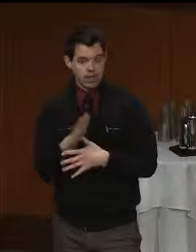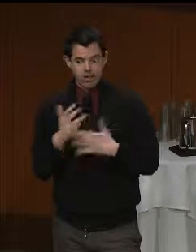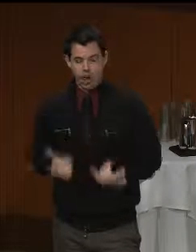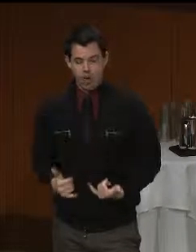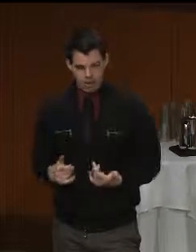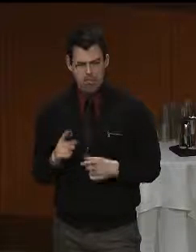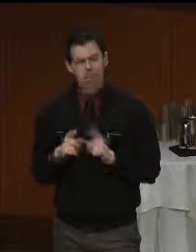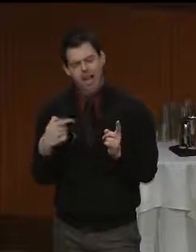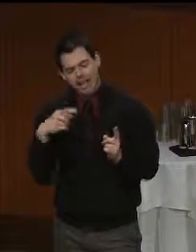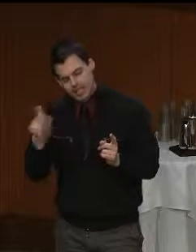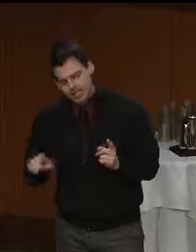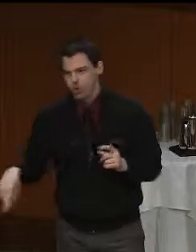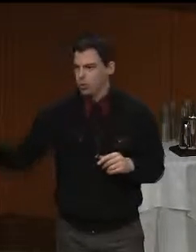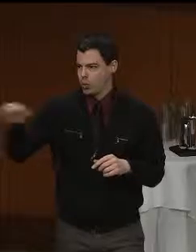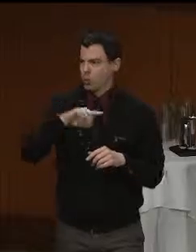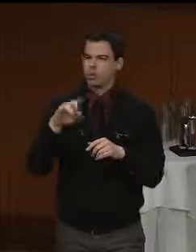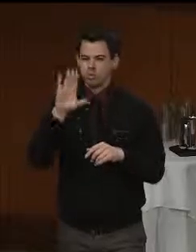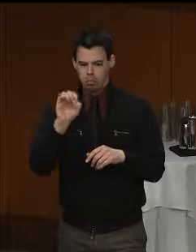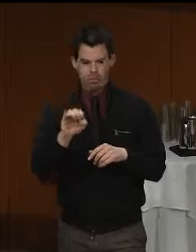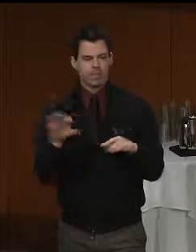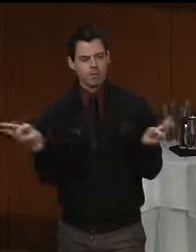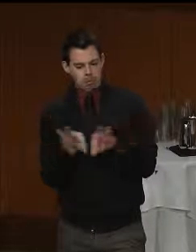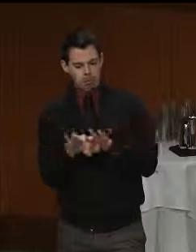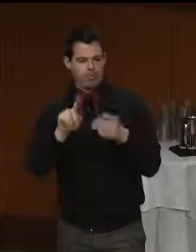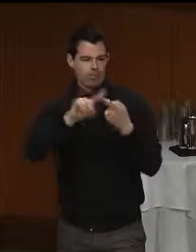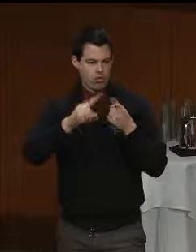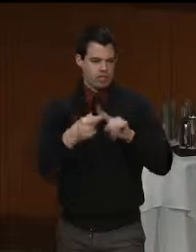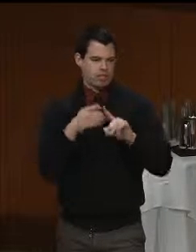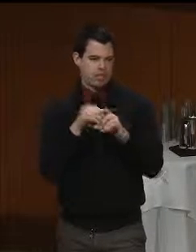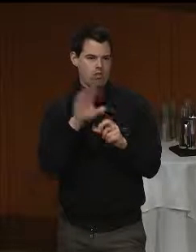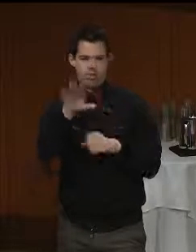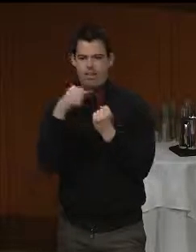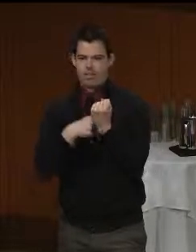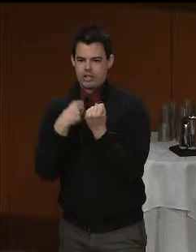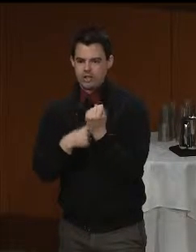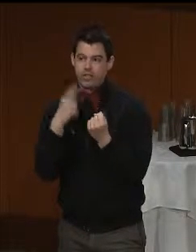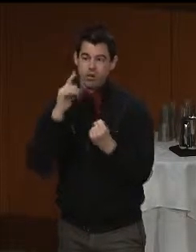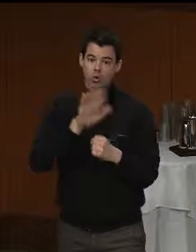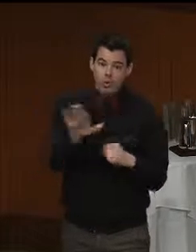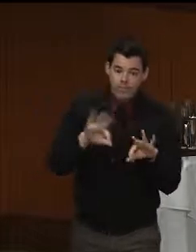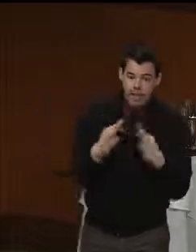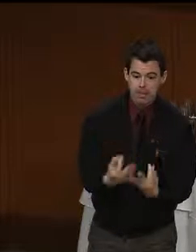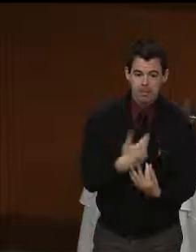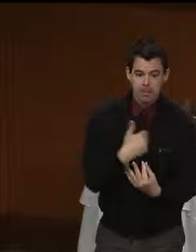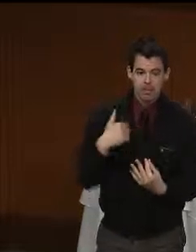to be critical friends in your advocacy, for your loved ones and for your families, because